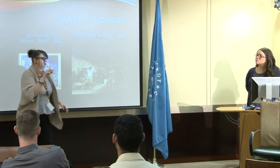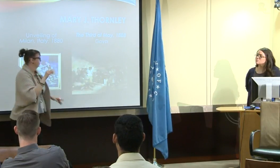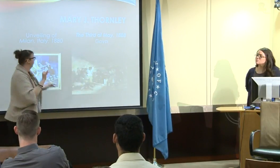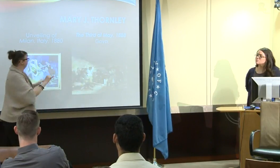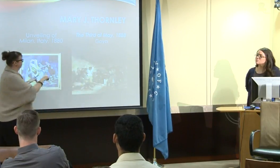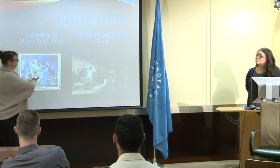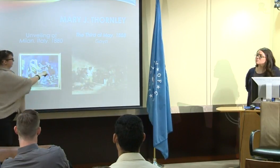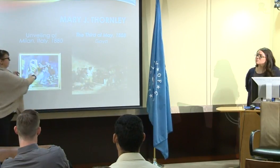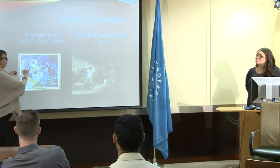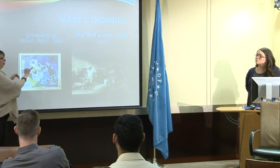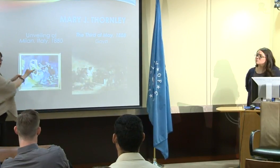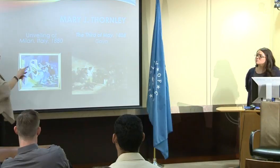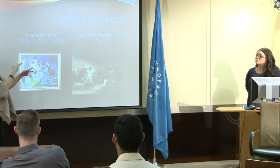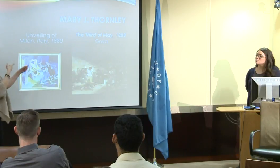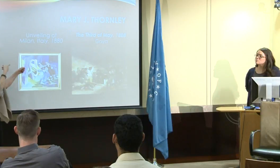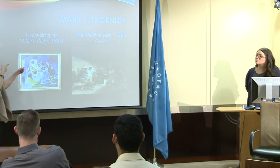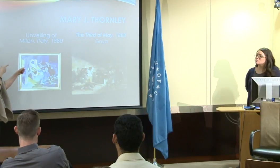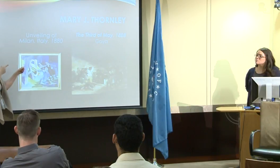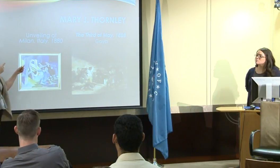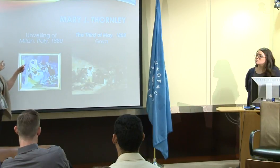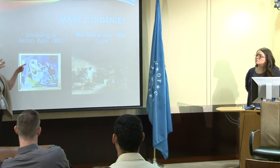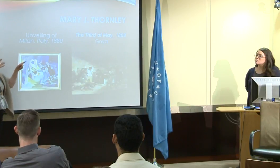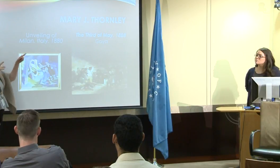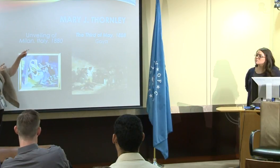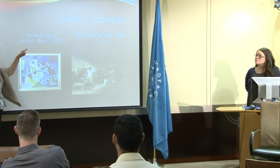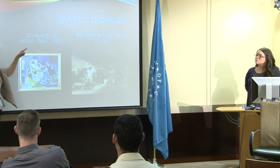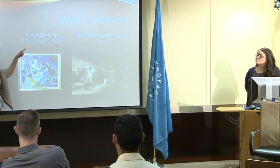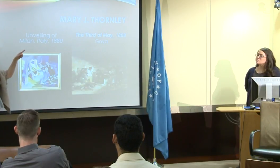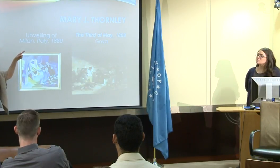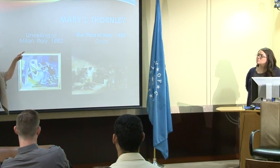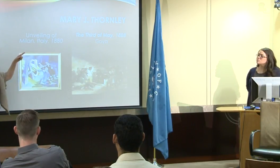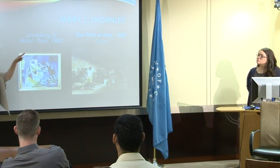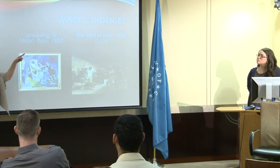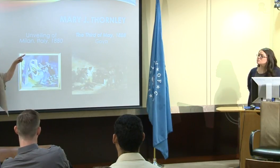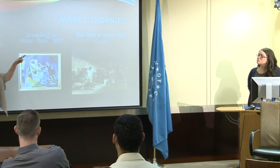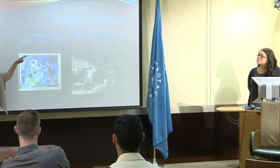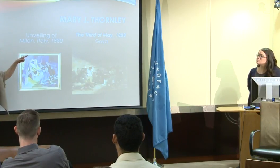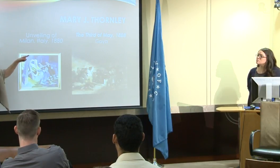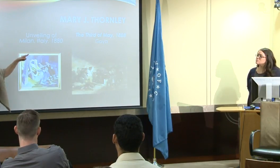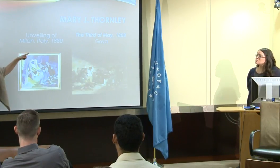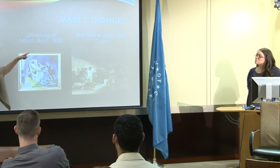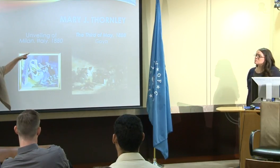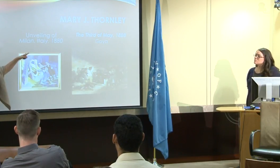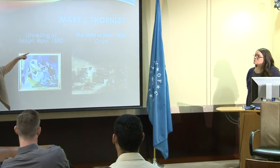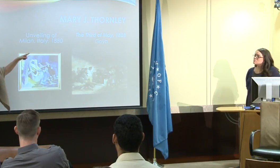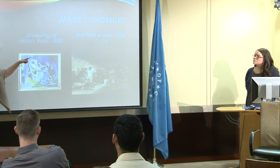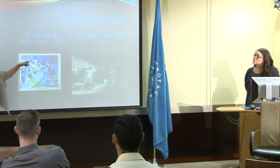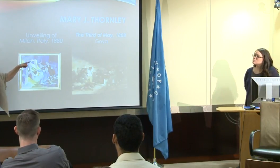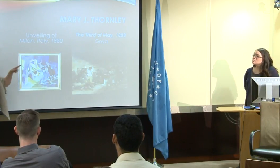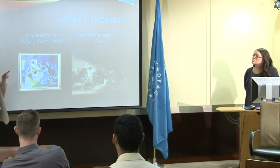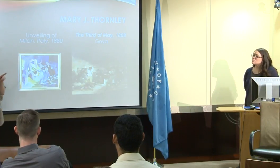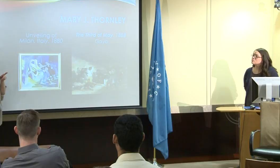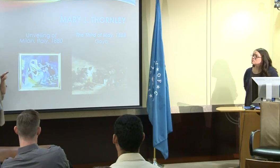It was almost the time that American Sign Language had its demise. And this is by artist Mary Jane Thornley.